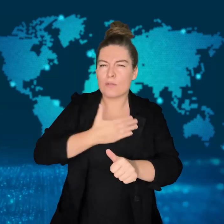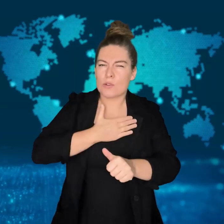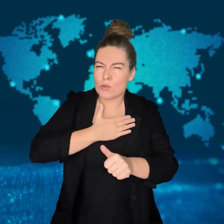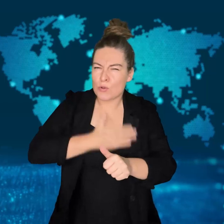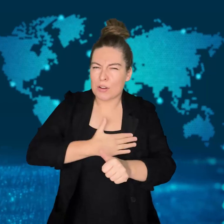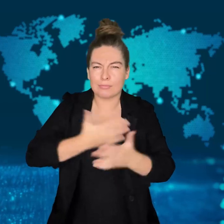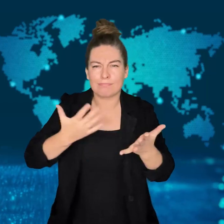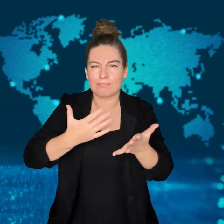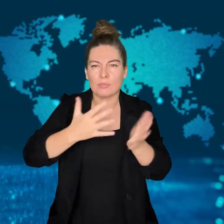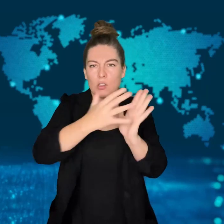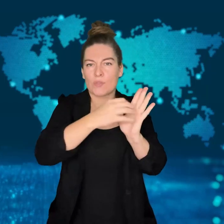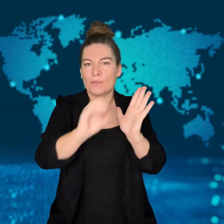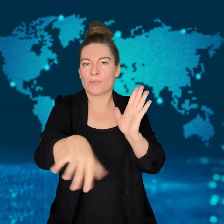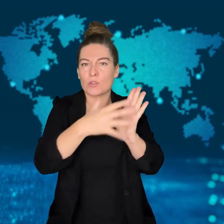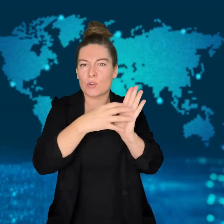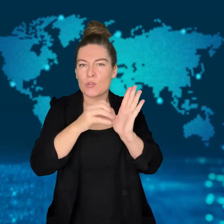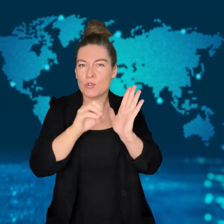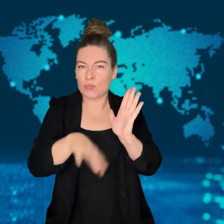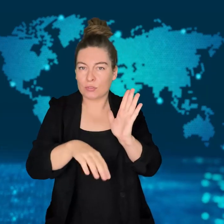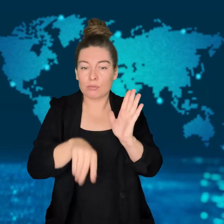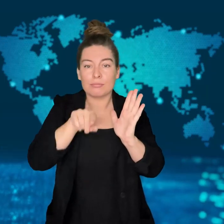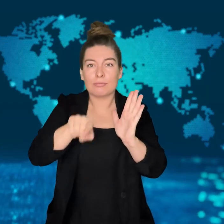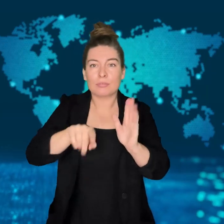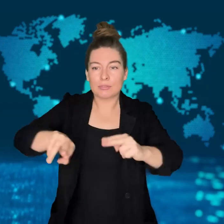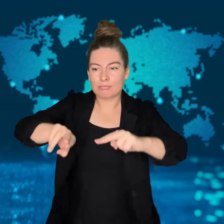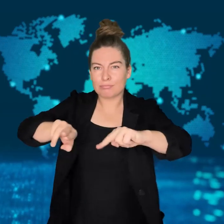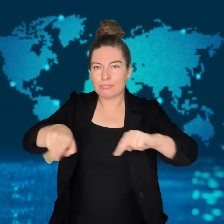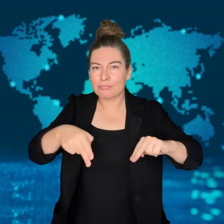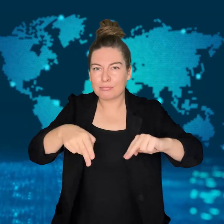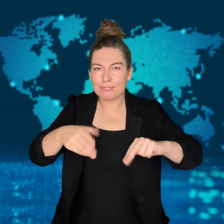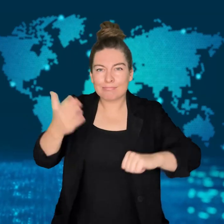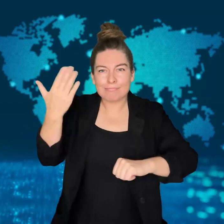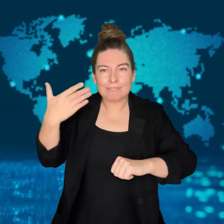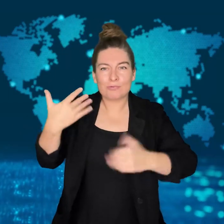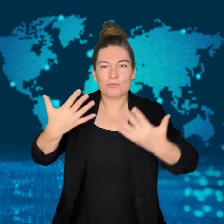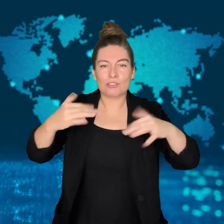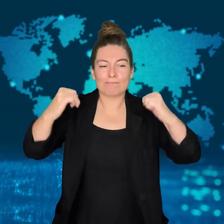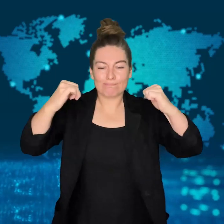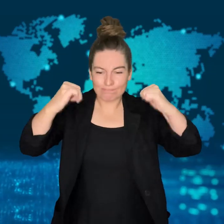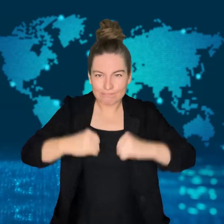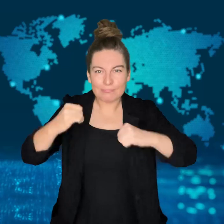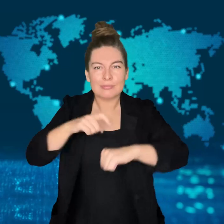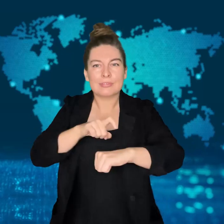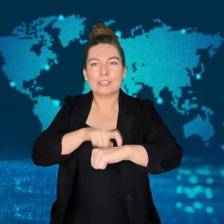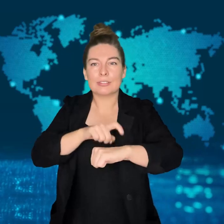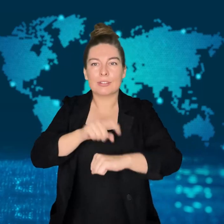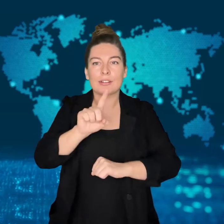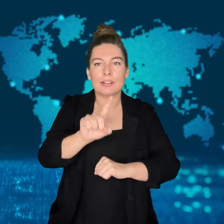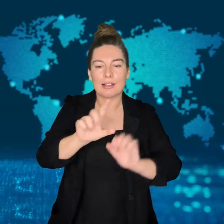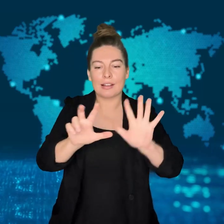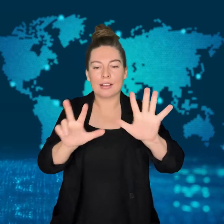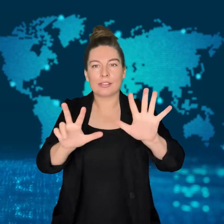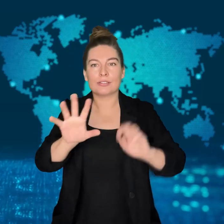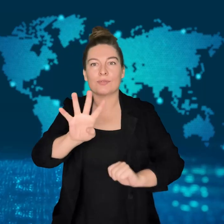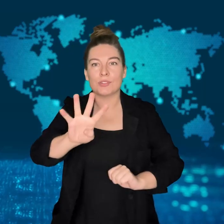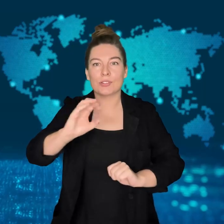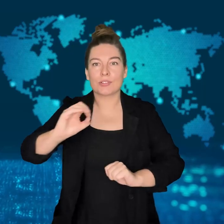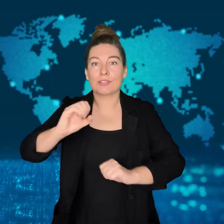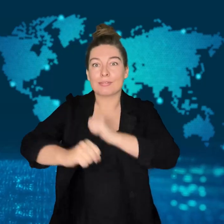The treaty was signed in 1840 and promised to protect MÃ„Â ori rights.